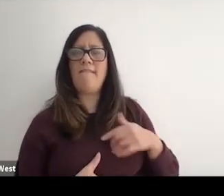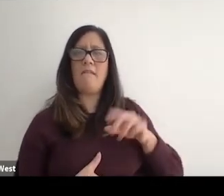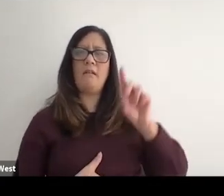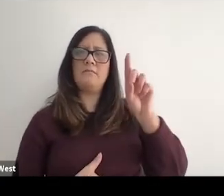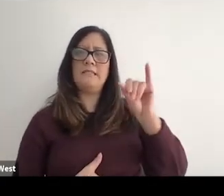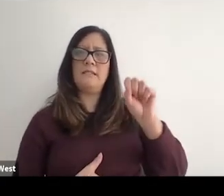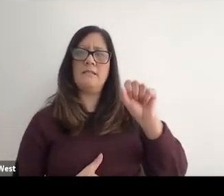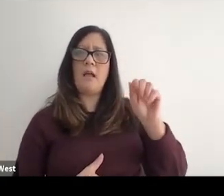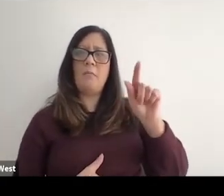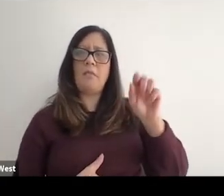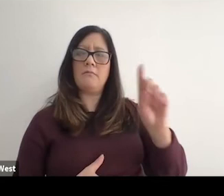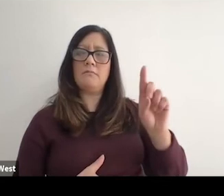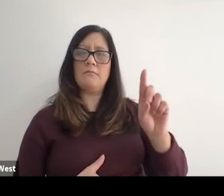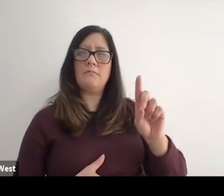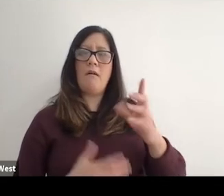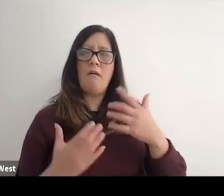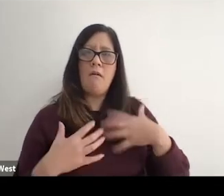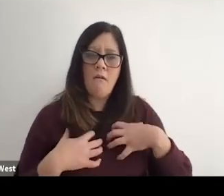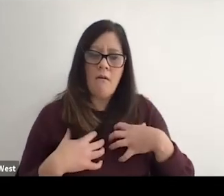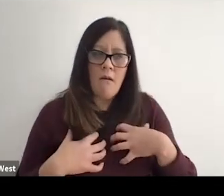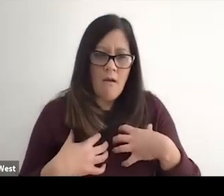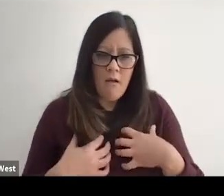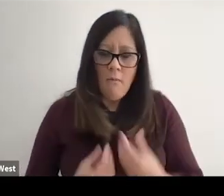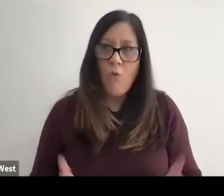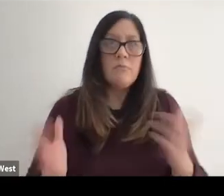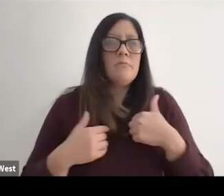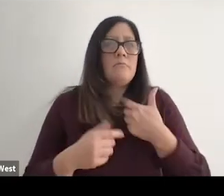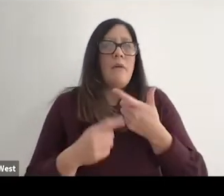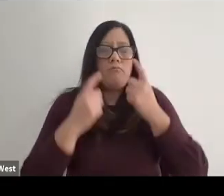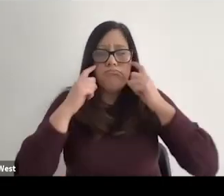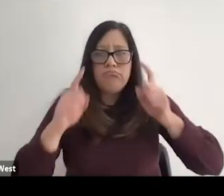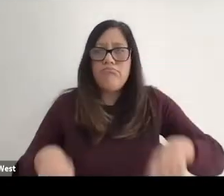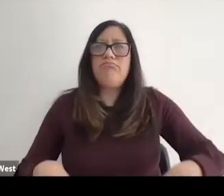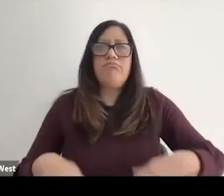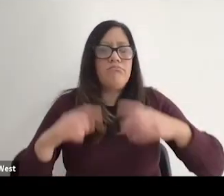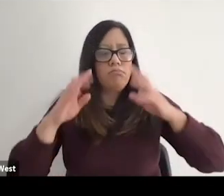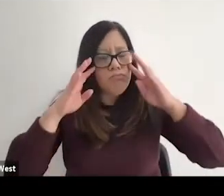And I lost it. I started crying uncontrollably. I just couldn't believe what was.